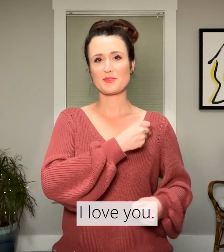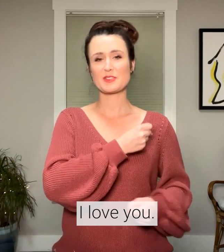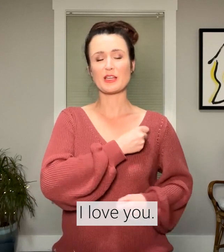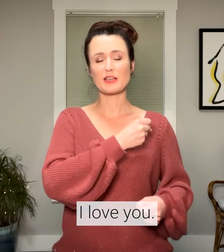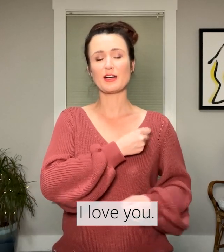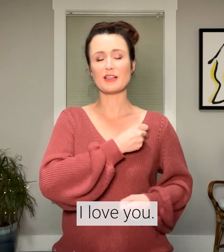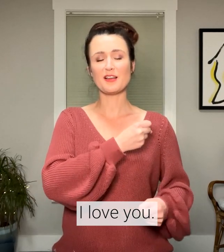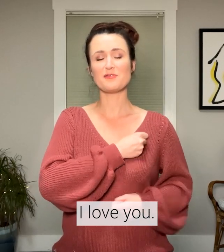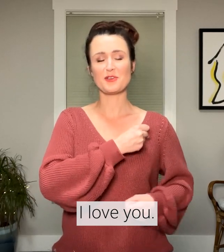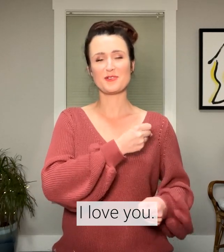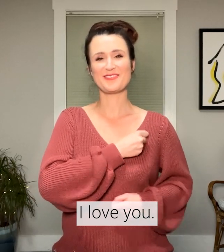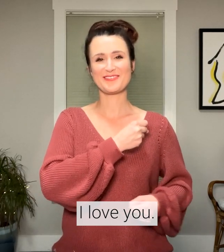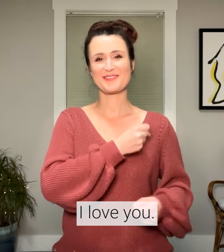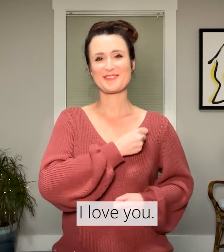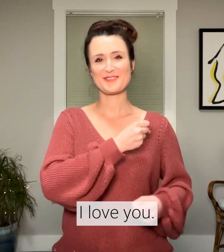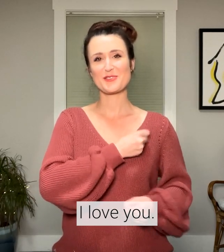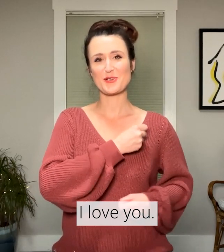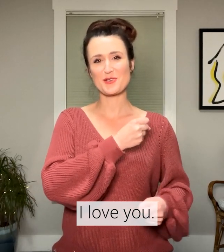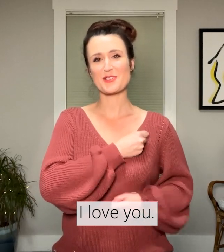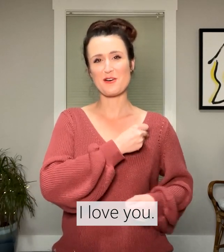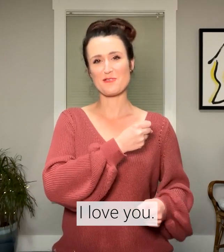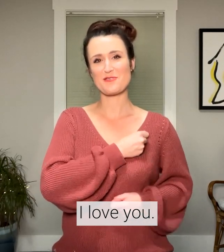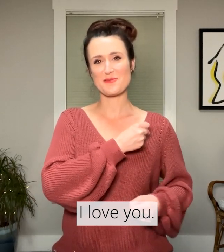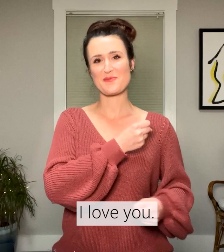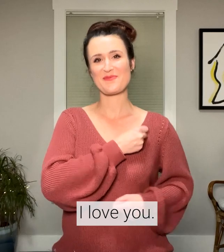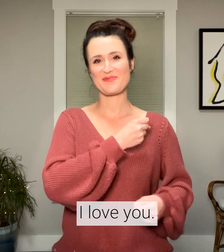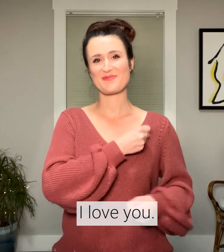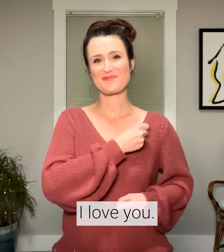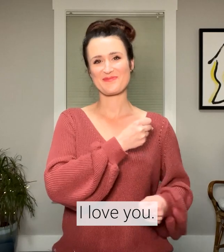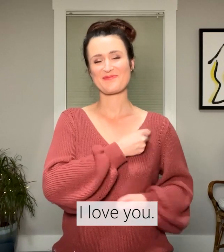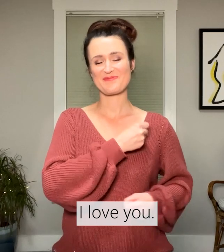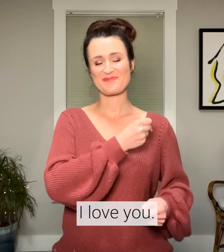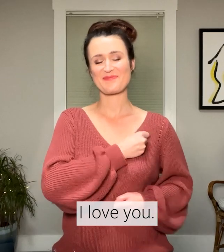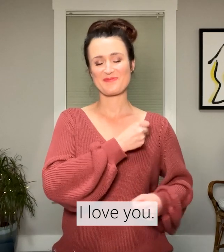saying I love you to yourself.